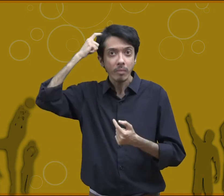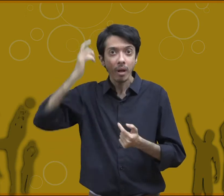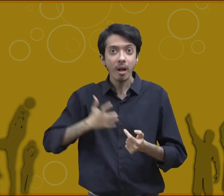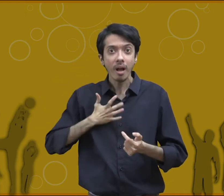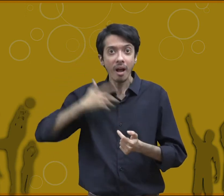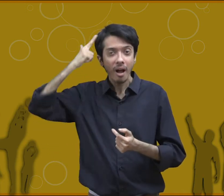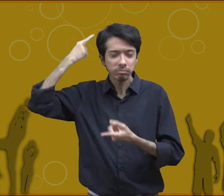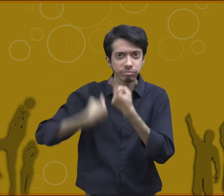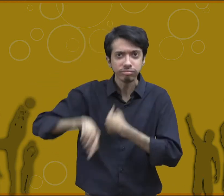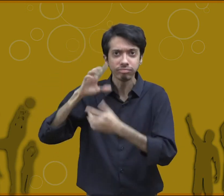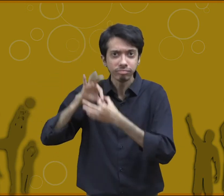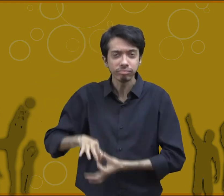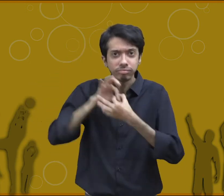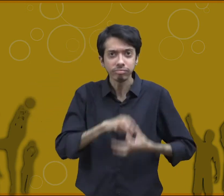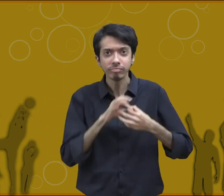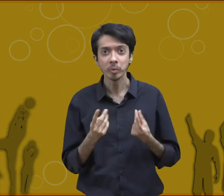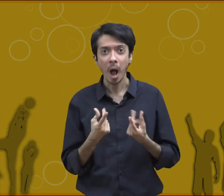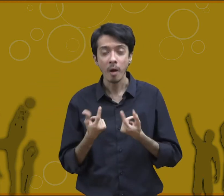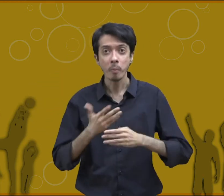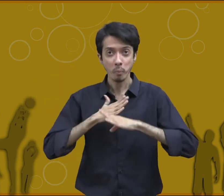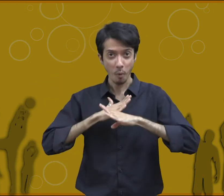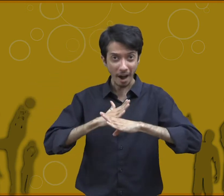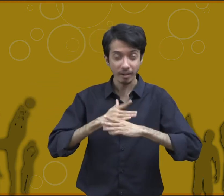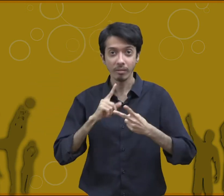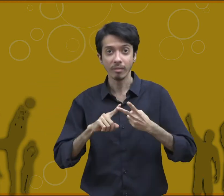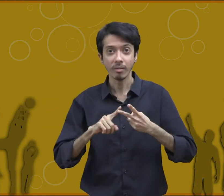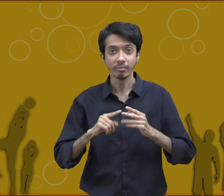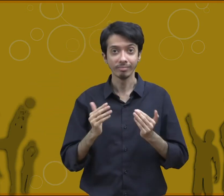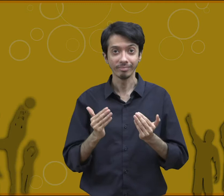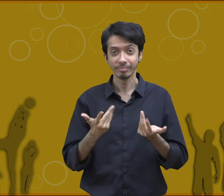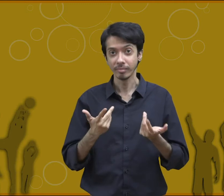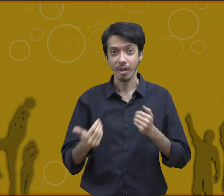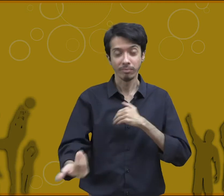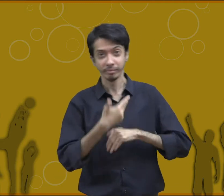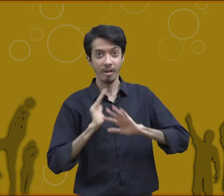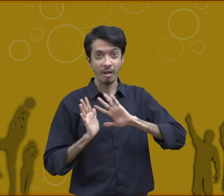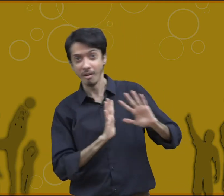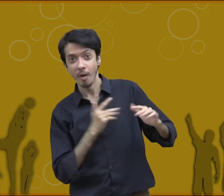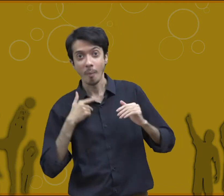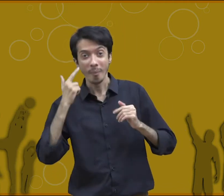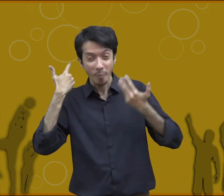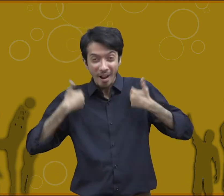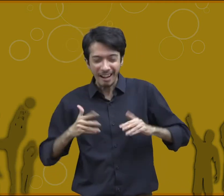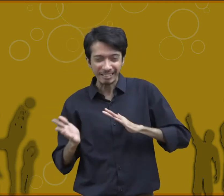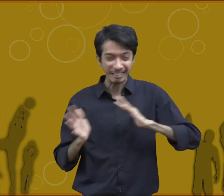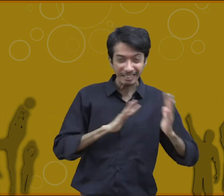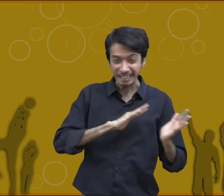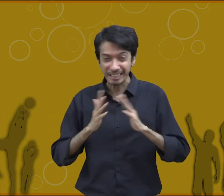the neuromuscular system to function quickly and if our neuromuscular system is functioning well